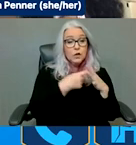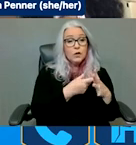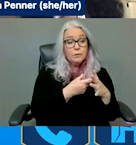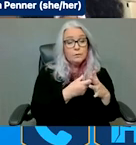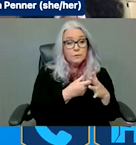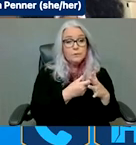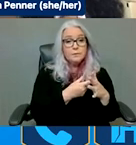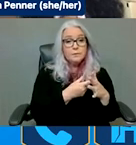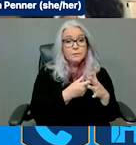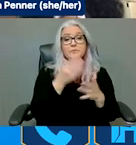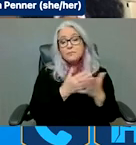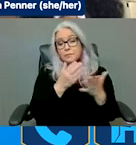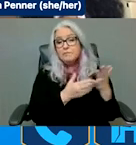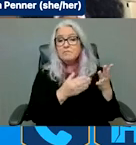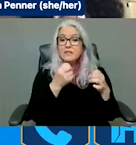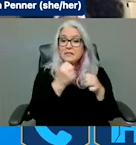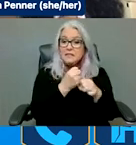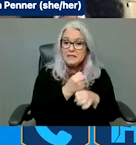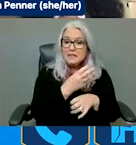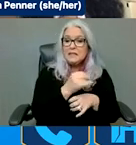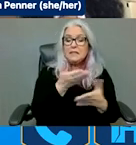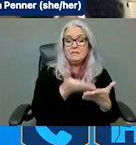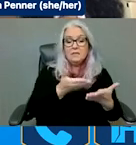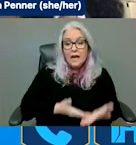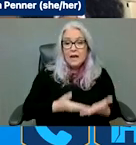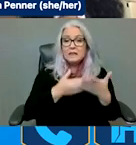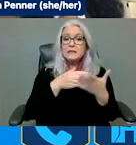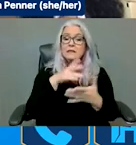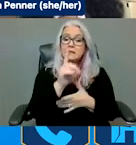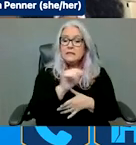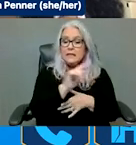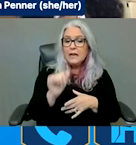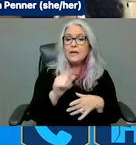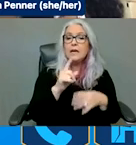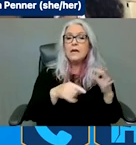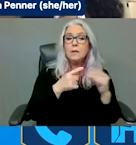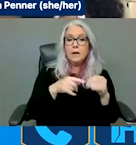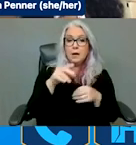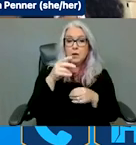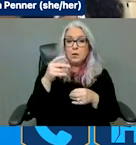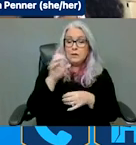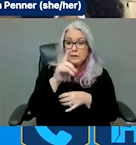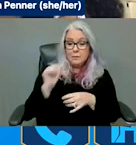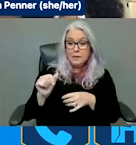with disabilities and disasters. There is some Census data that shows and